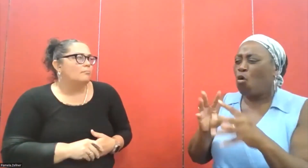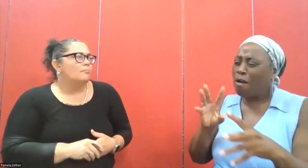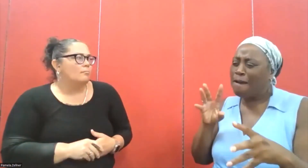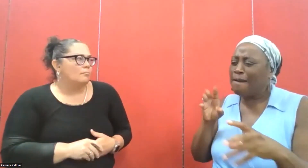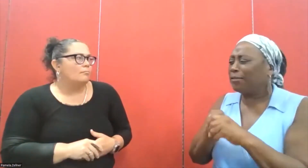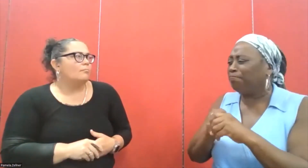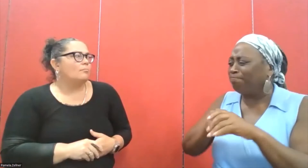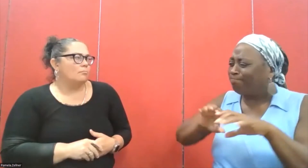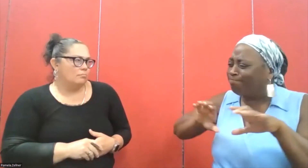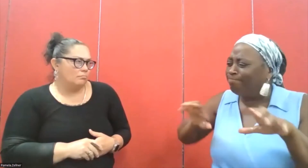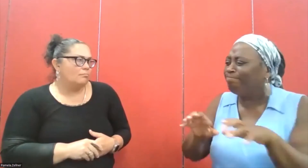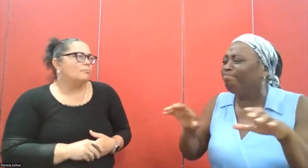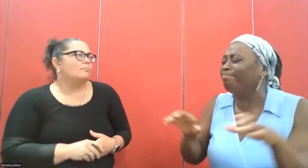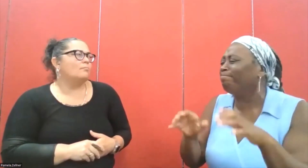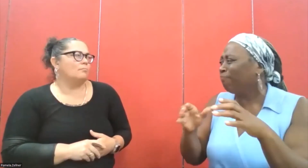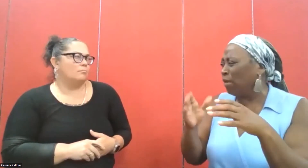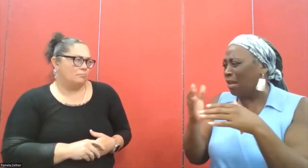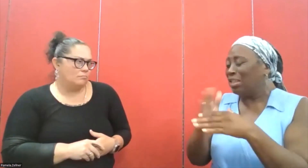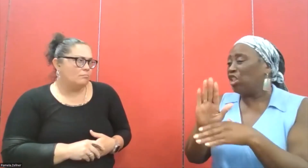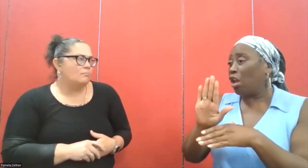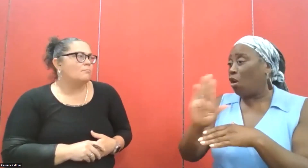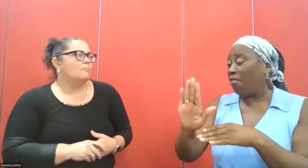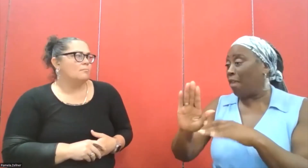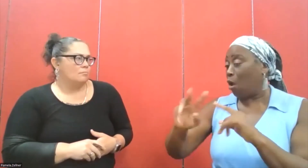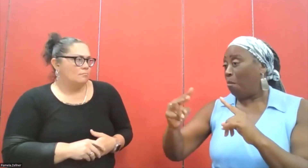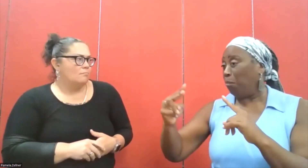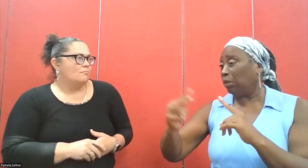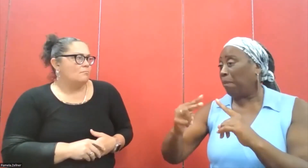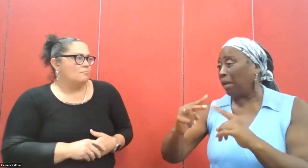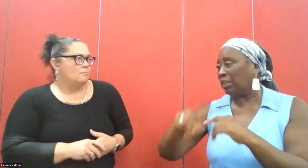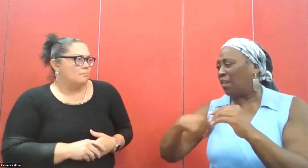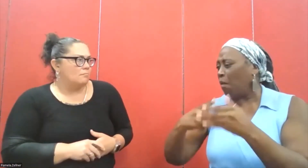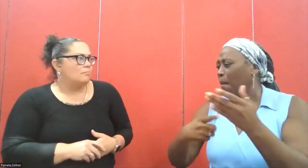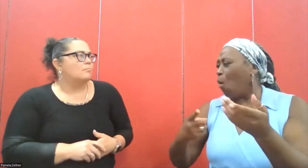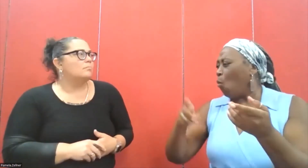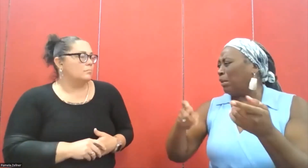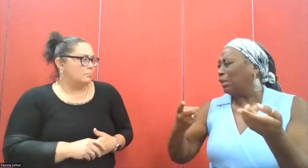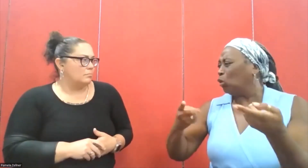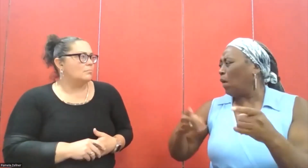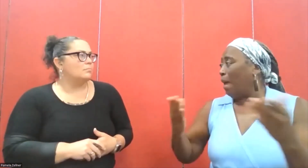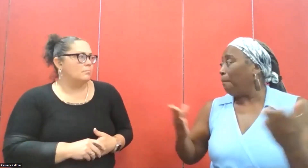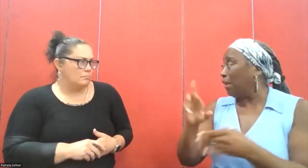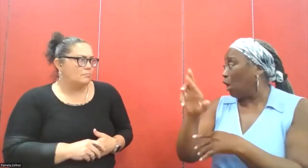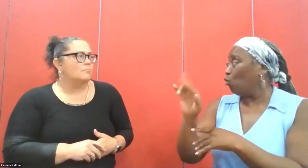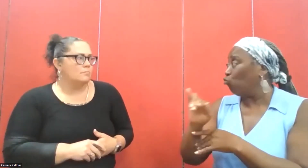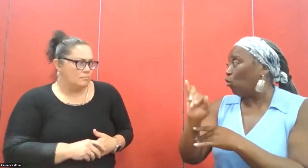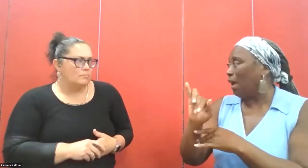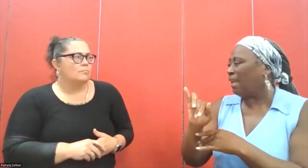come together and be more involved and more active and share their perspectives about what needs to